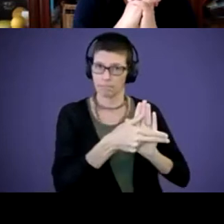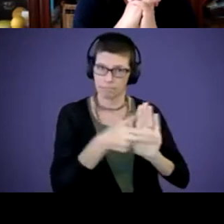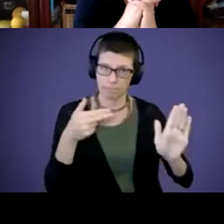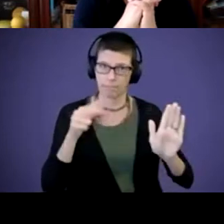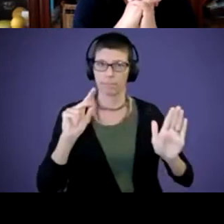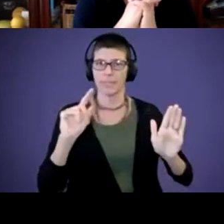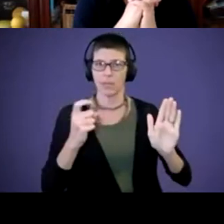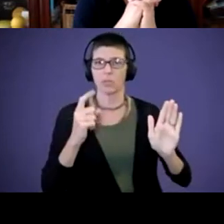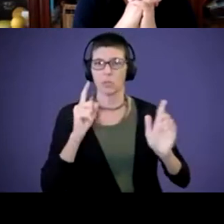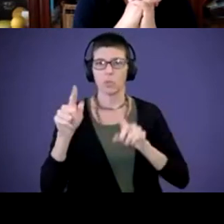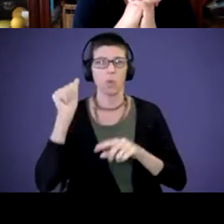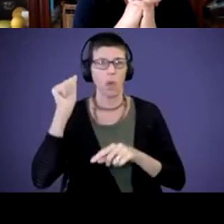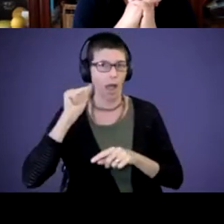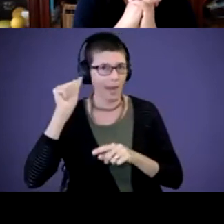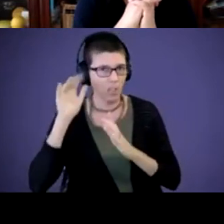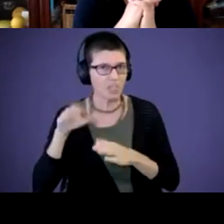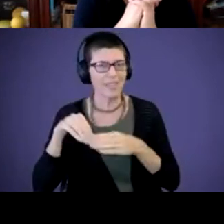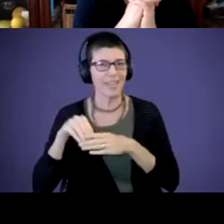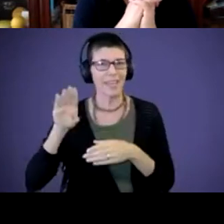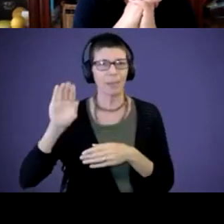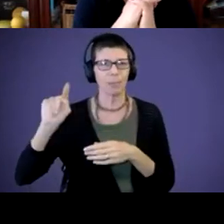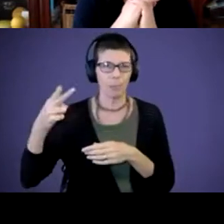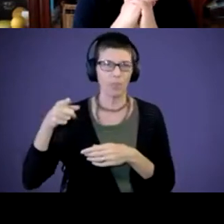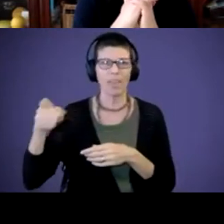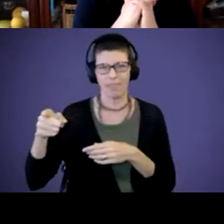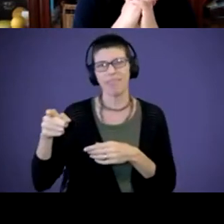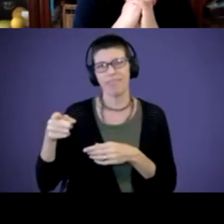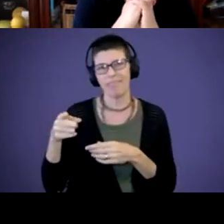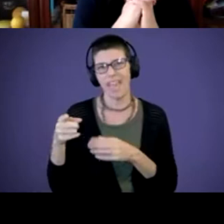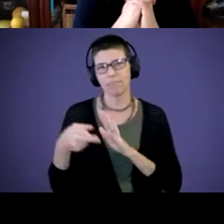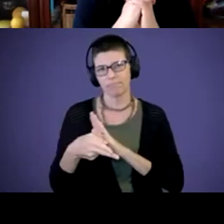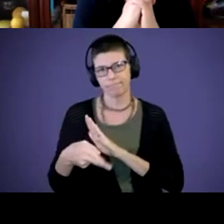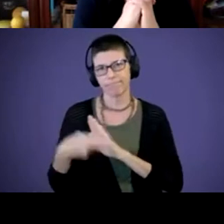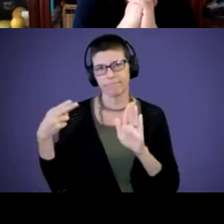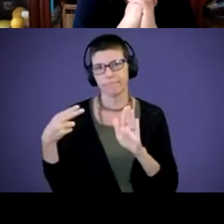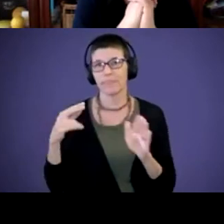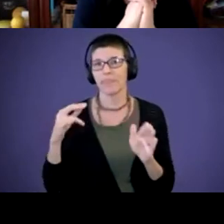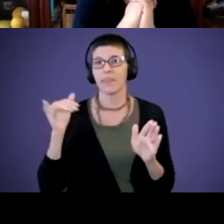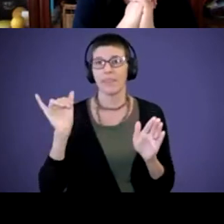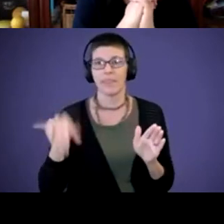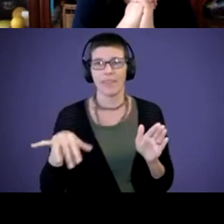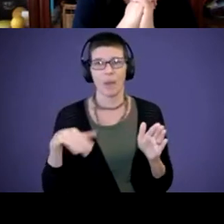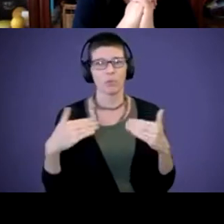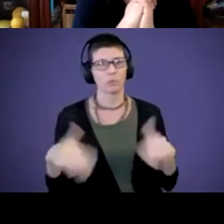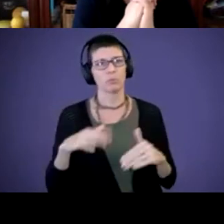in the booth and then they confirmed it. And that was an experience in itself. So back to,